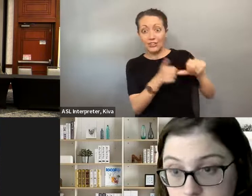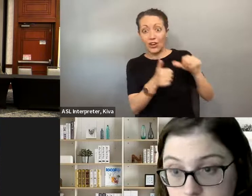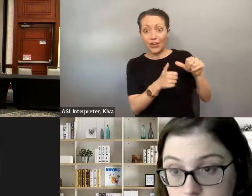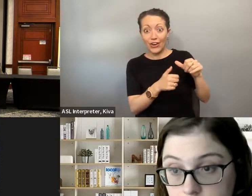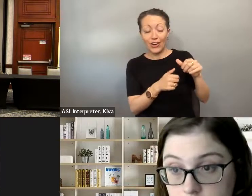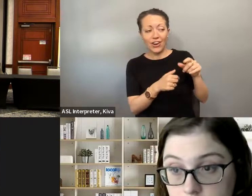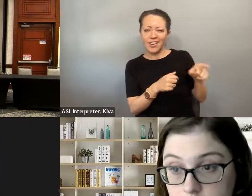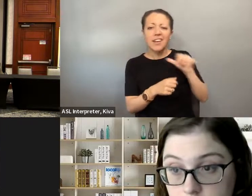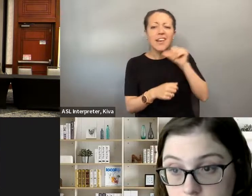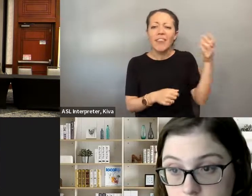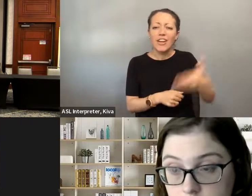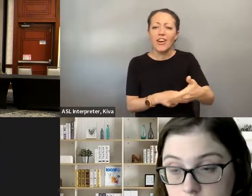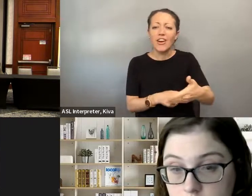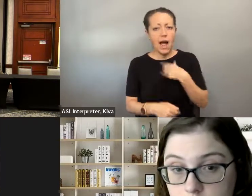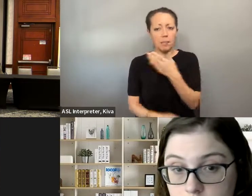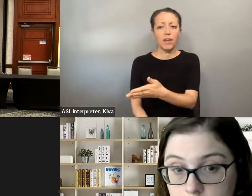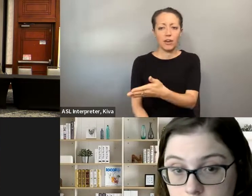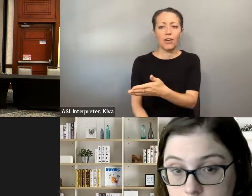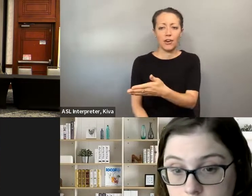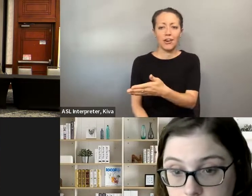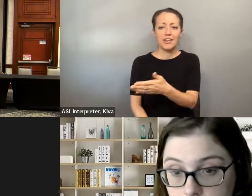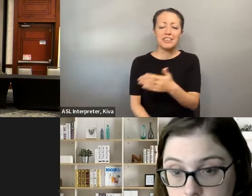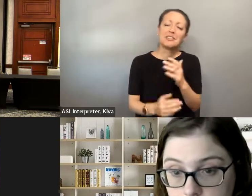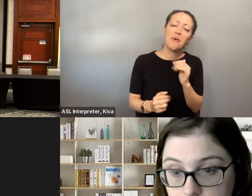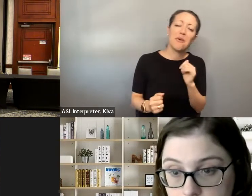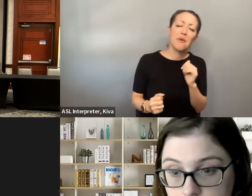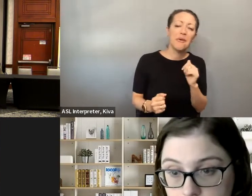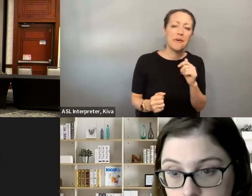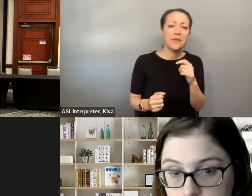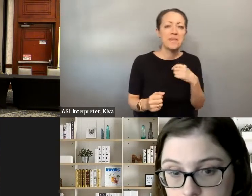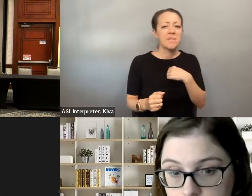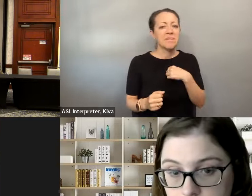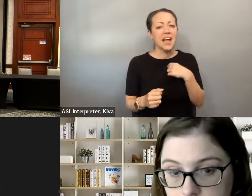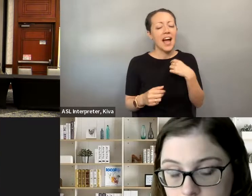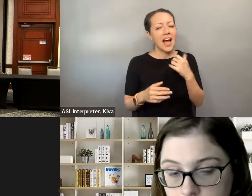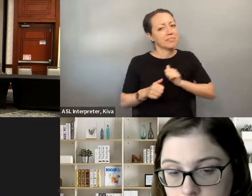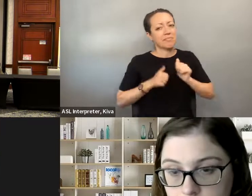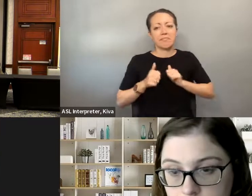there and the person that I ran against isn't always there . So you know, it's just one of those things, you have to